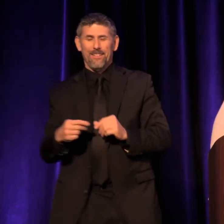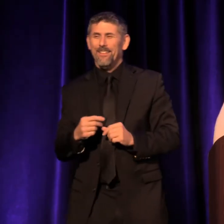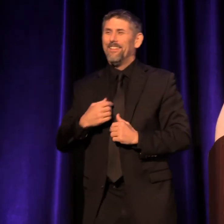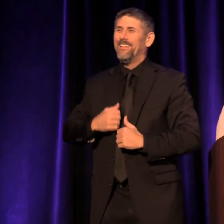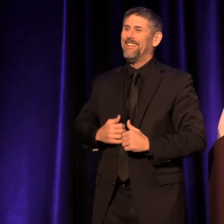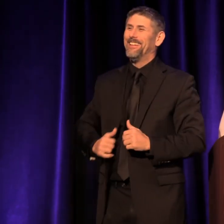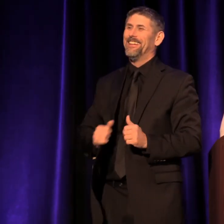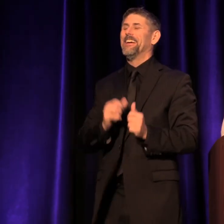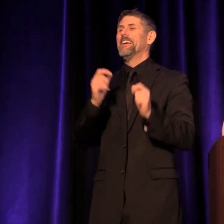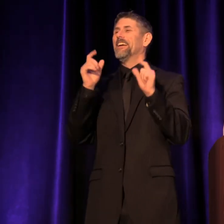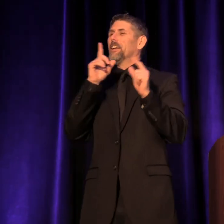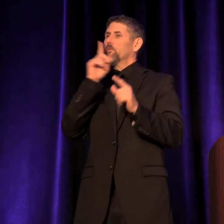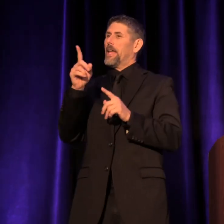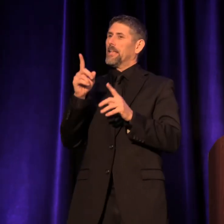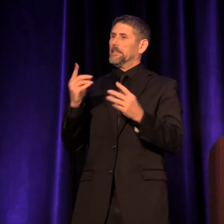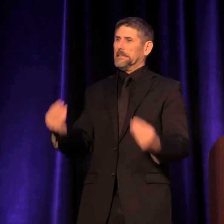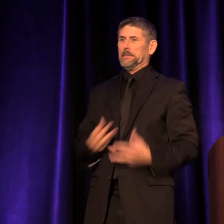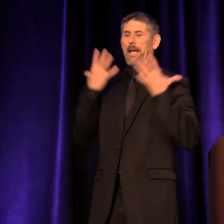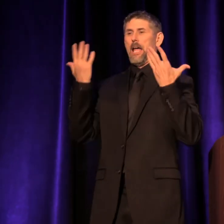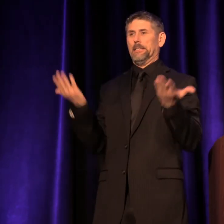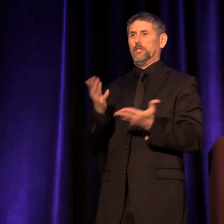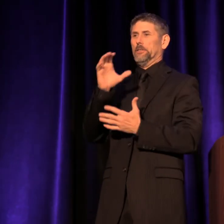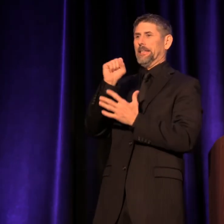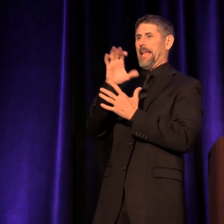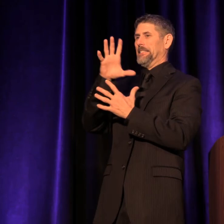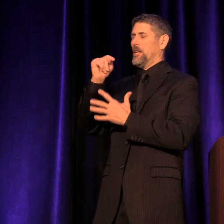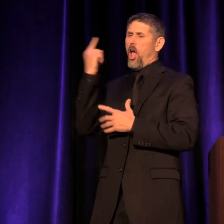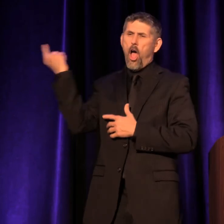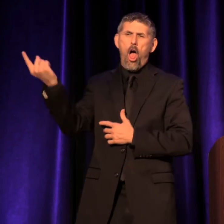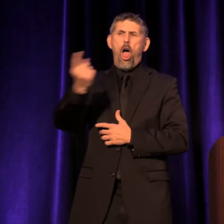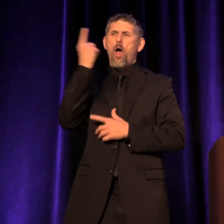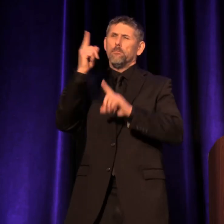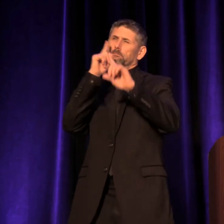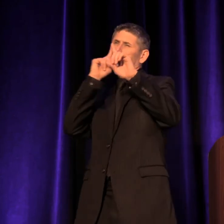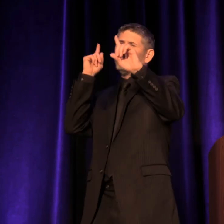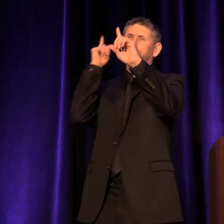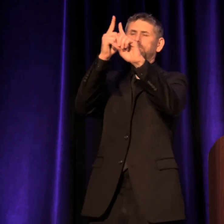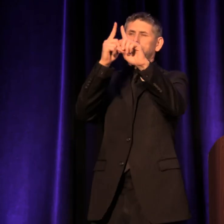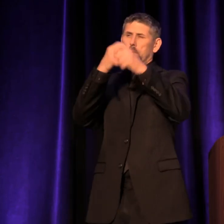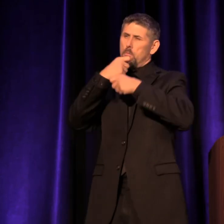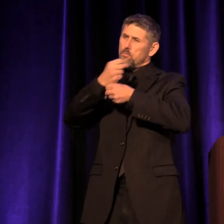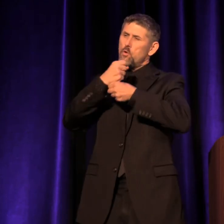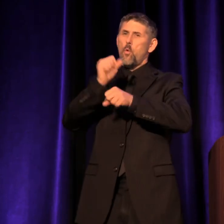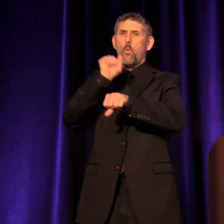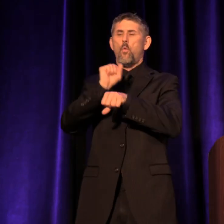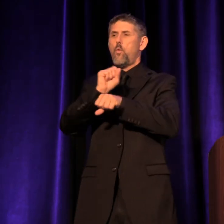it inspires us at SCT to always strive to produce work at the highest level.